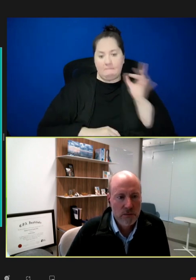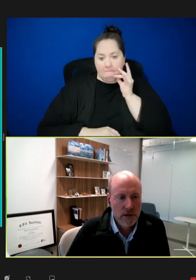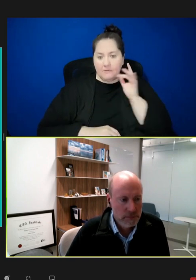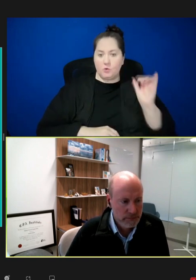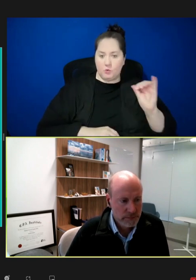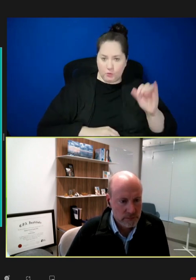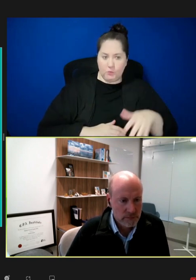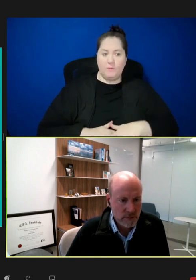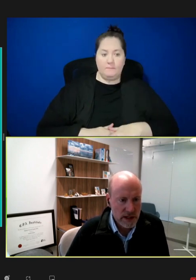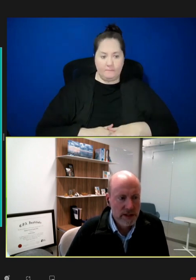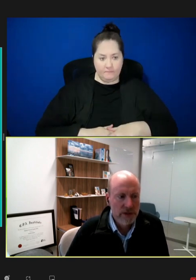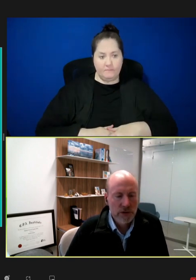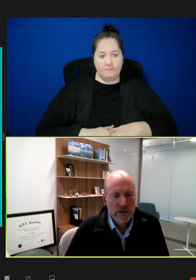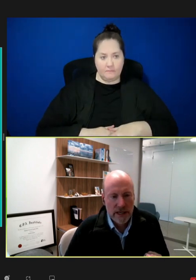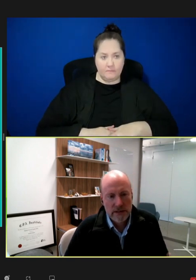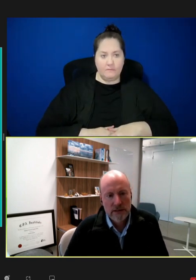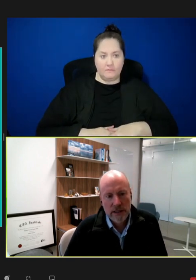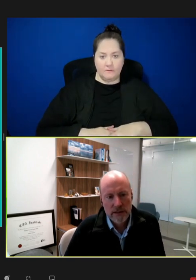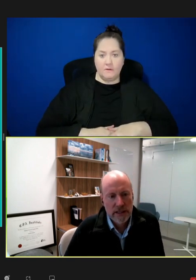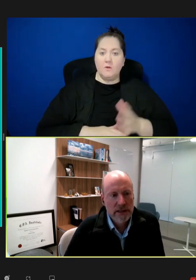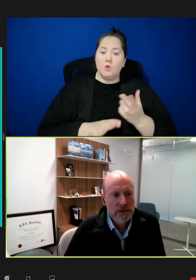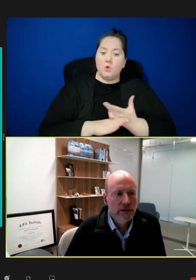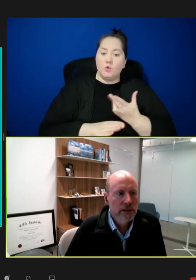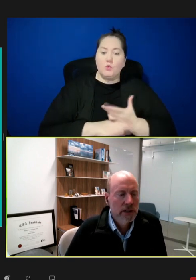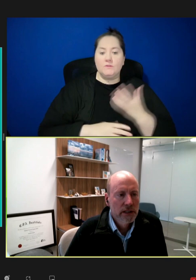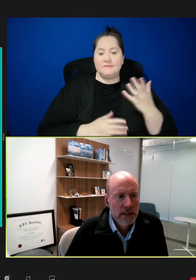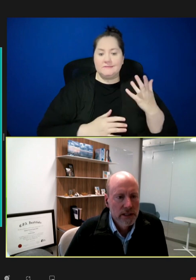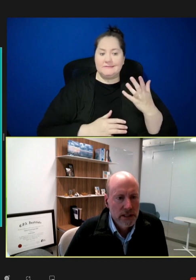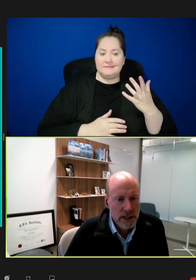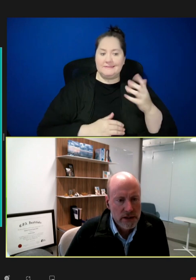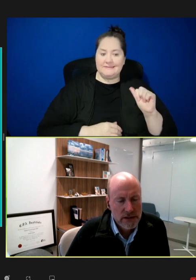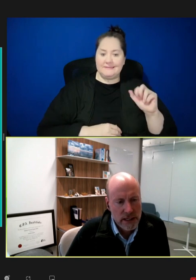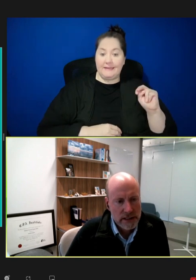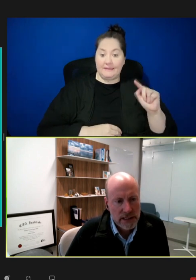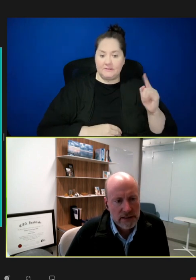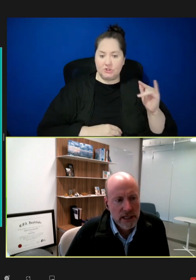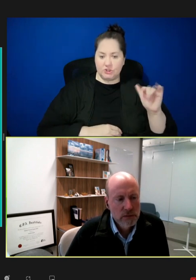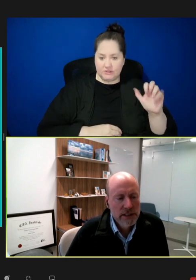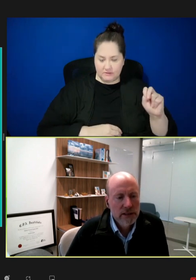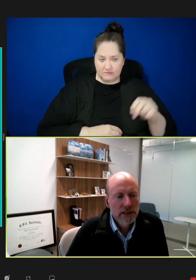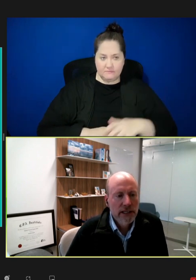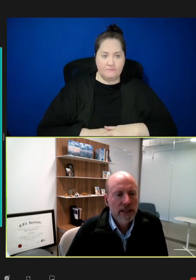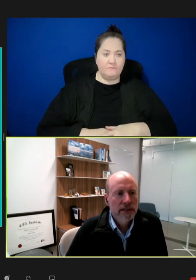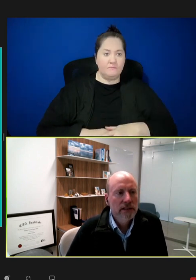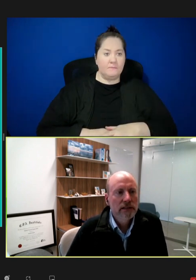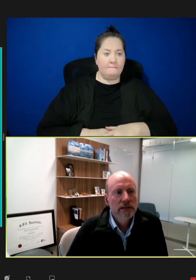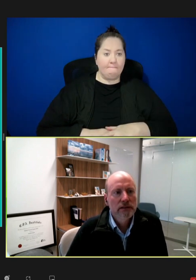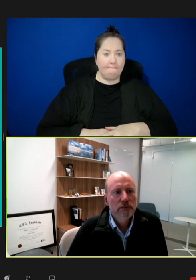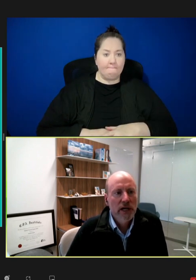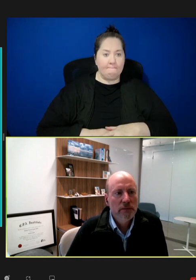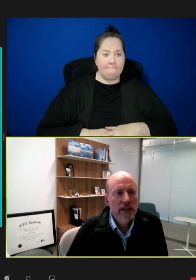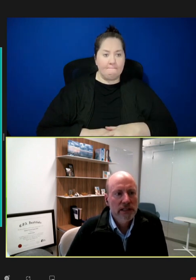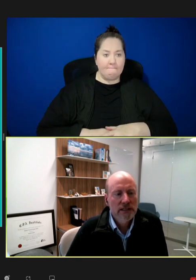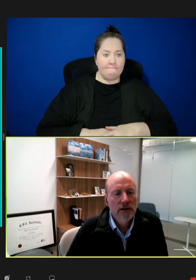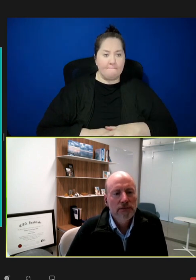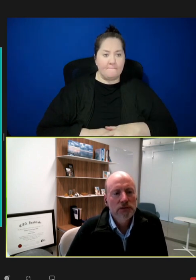as well that are used as the antigen. Next slide, we'll take a look at the pipeline itself.